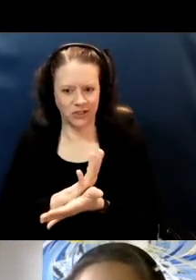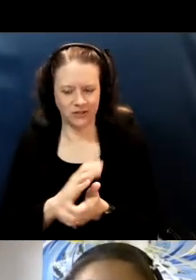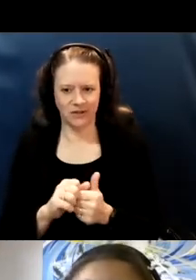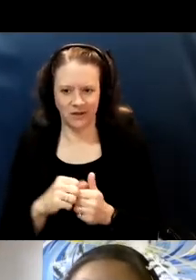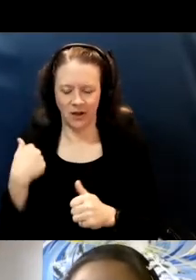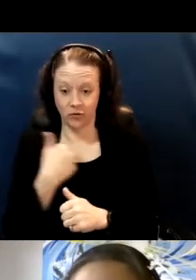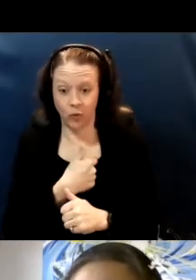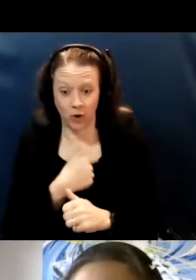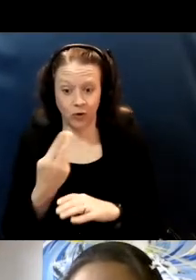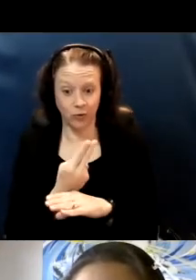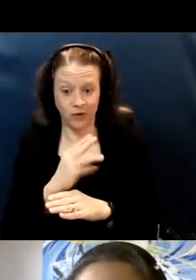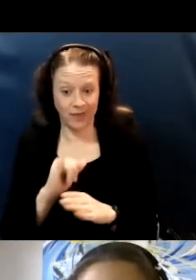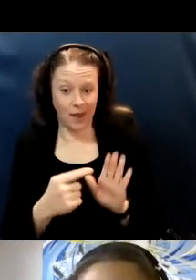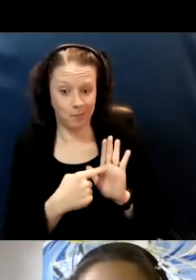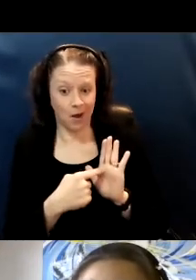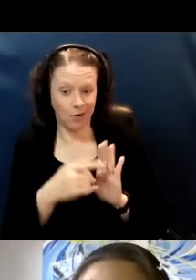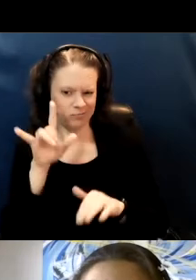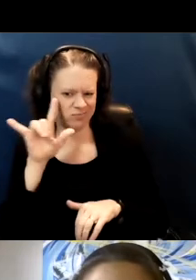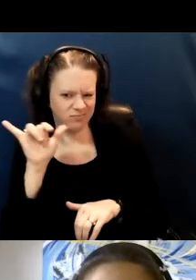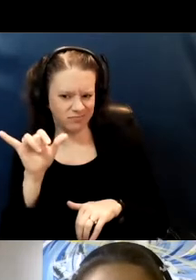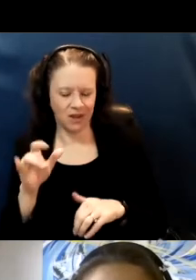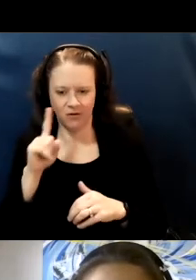when we are thinking about return to in-person learning.